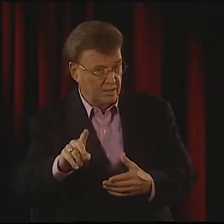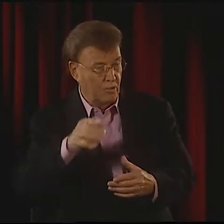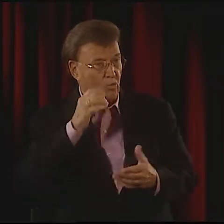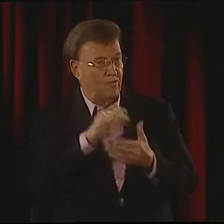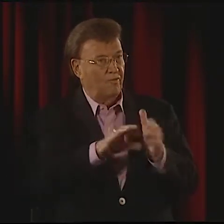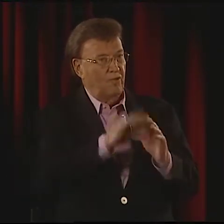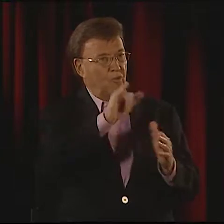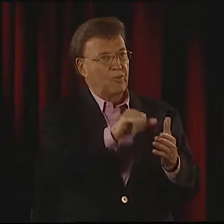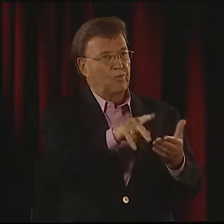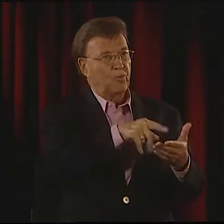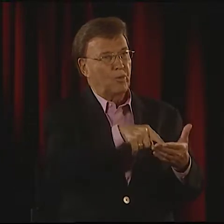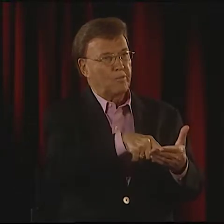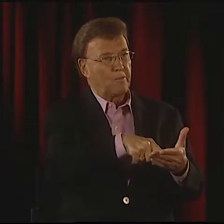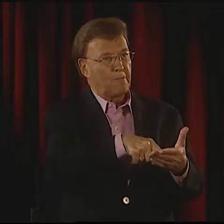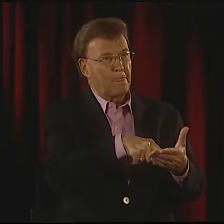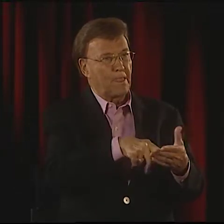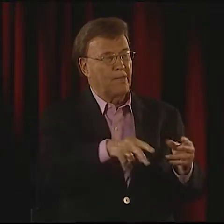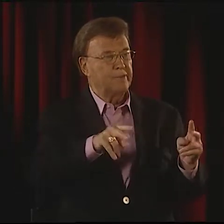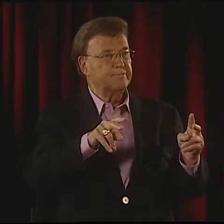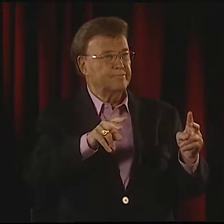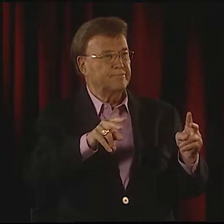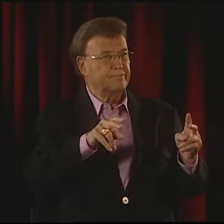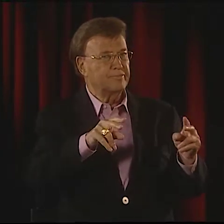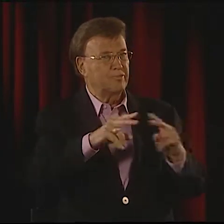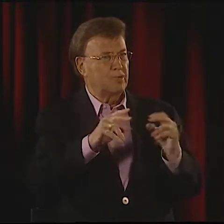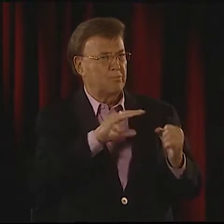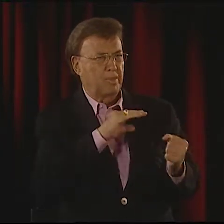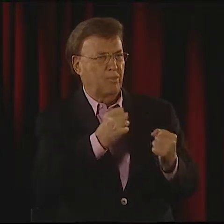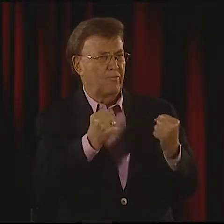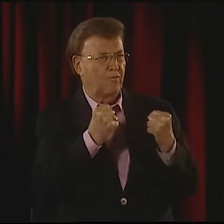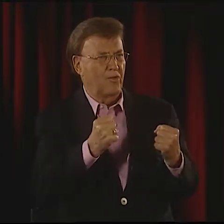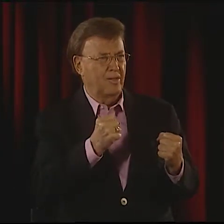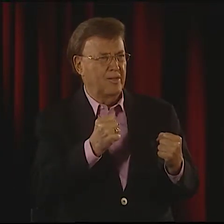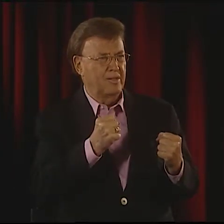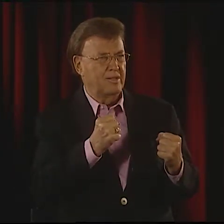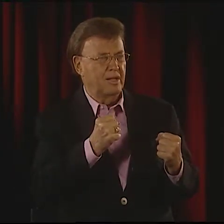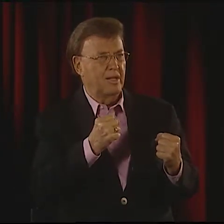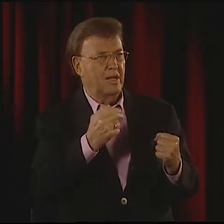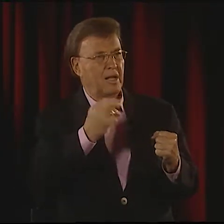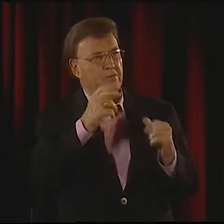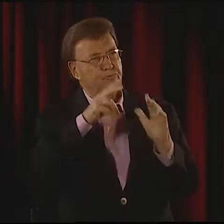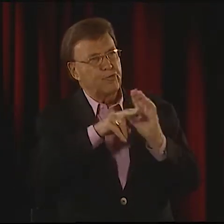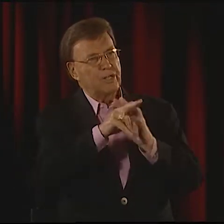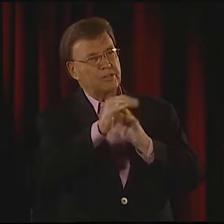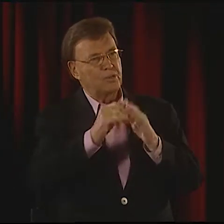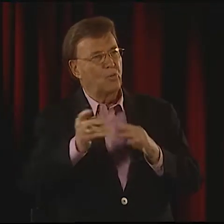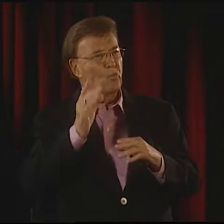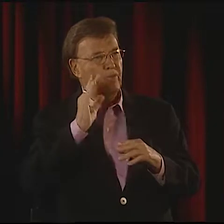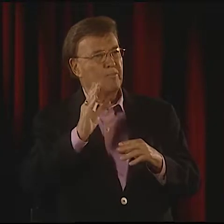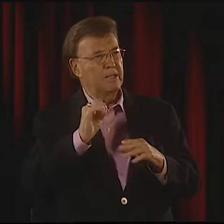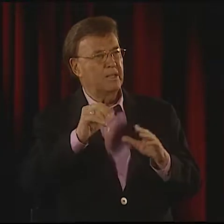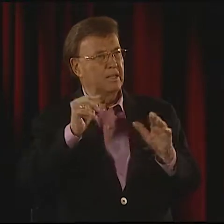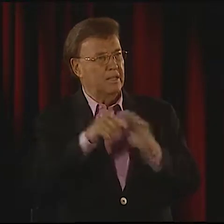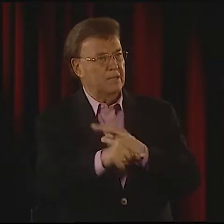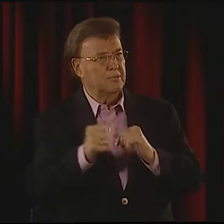PORTENDING HIS OWN DEATH. IT WAS VERY POWERFUL. IT WAS AS IF HE HAD PREDICTED THAT THIS WAS THE WAY